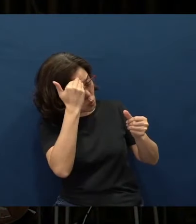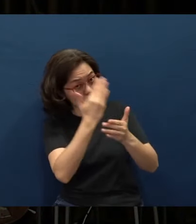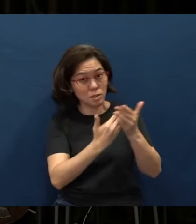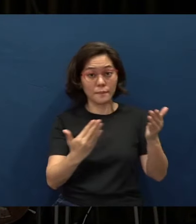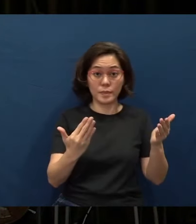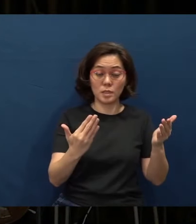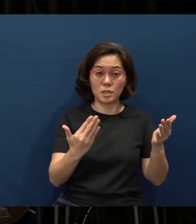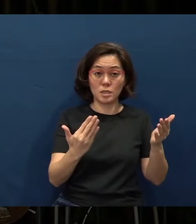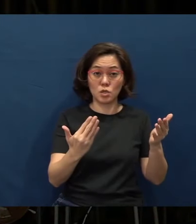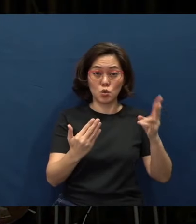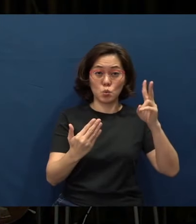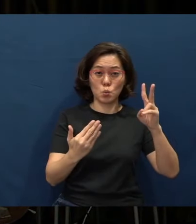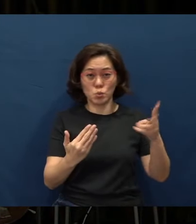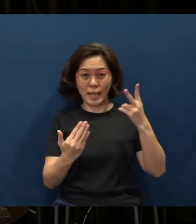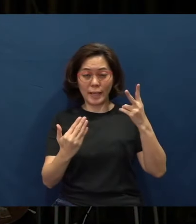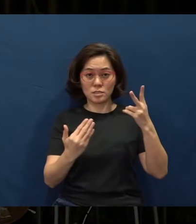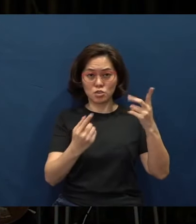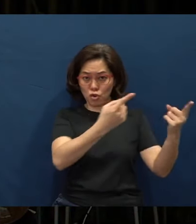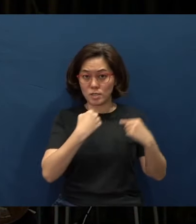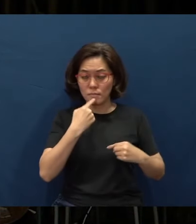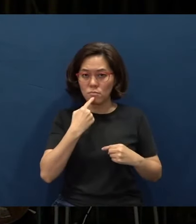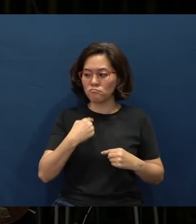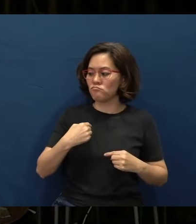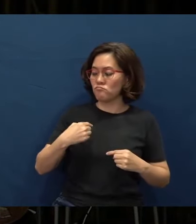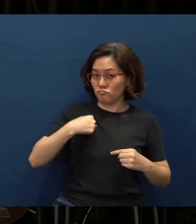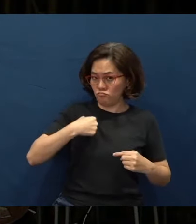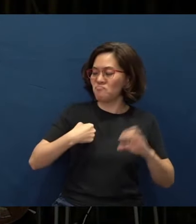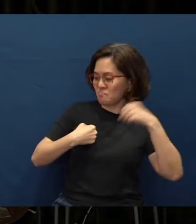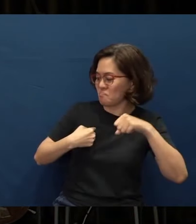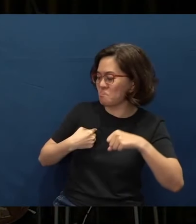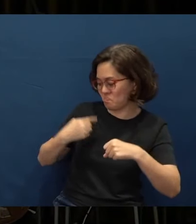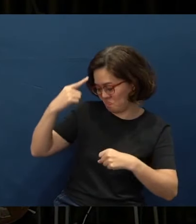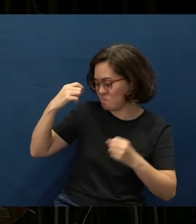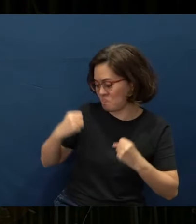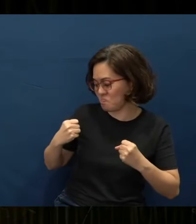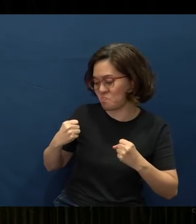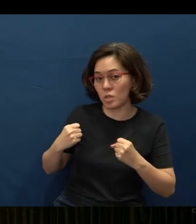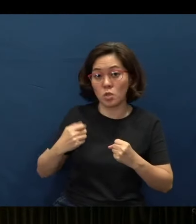Within two seconds, she answered me, “Yes, I can.” And you know what she said?